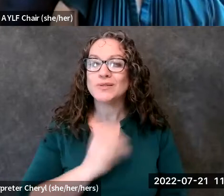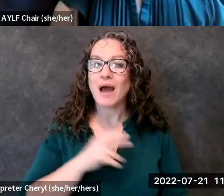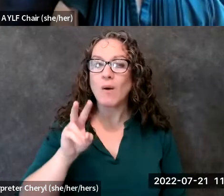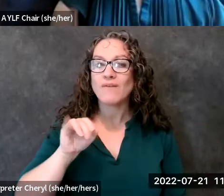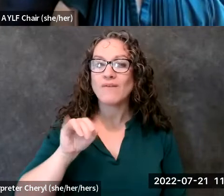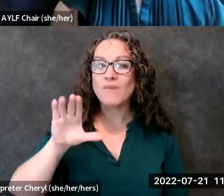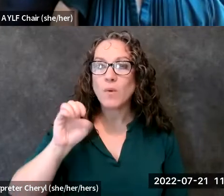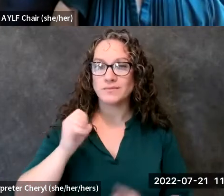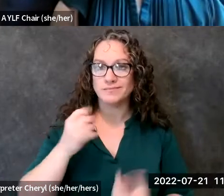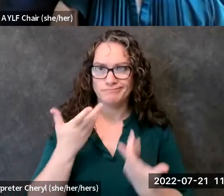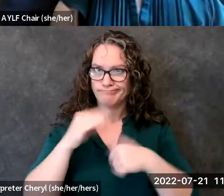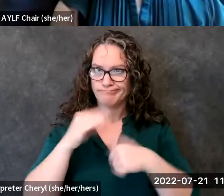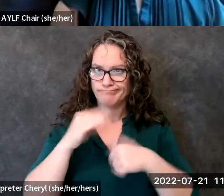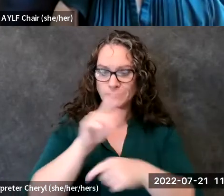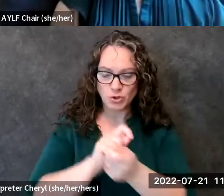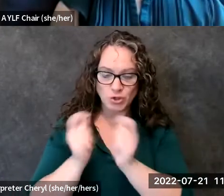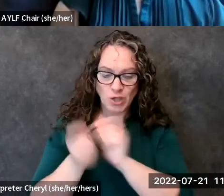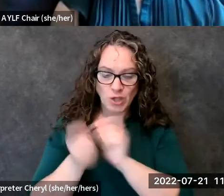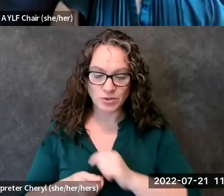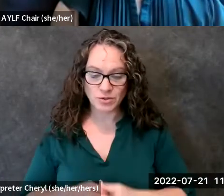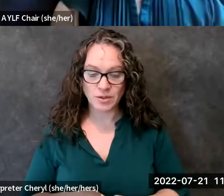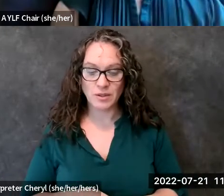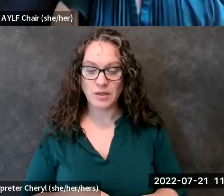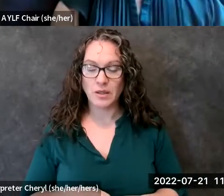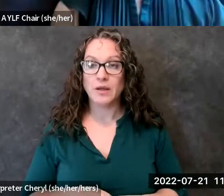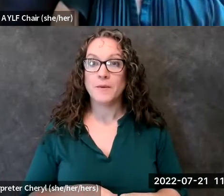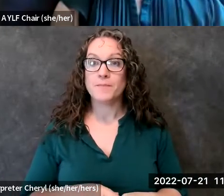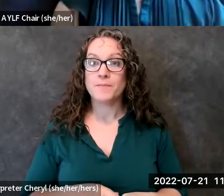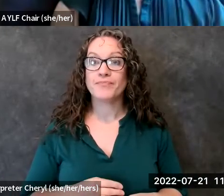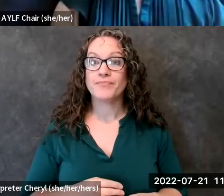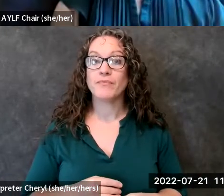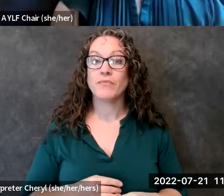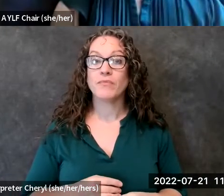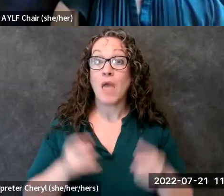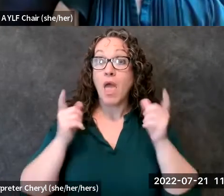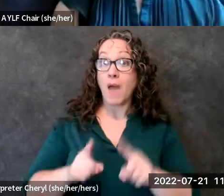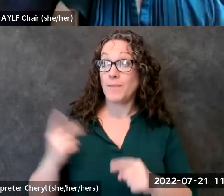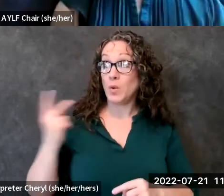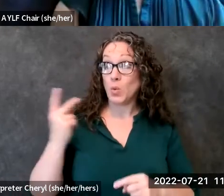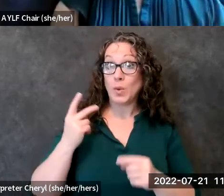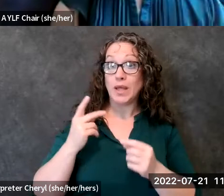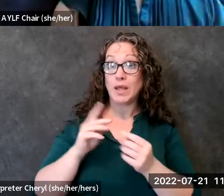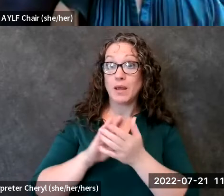and so when when both kaylee and i um became involved in the disability rights movement we felt